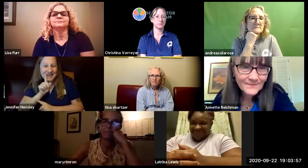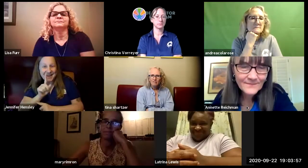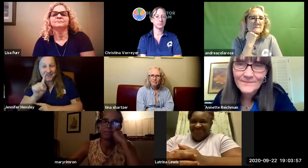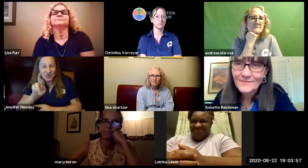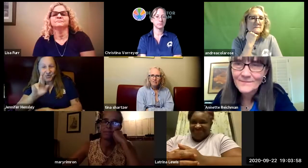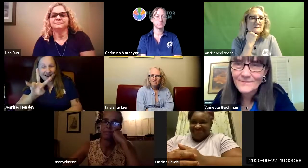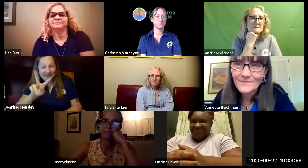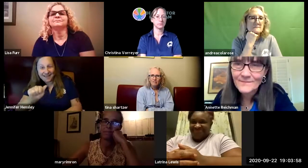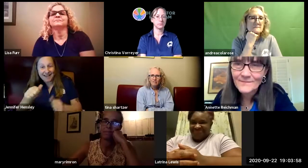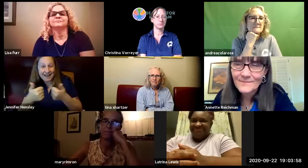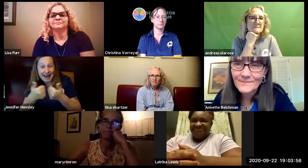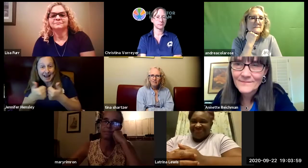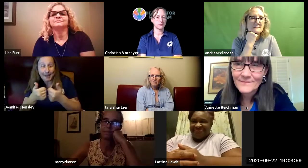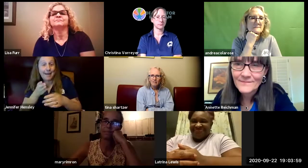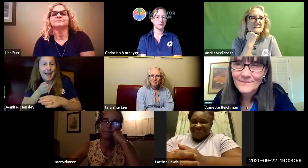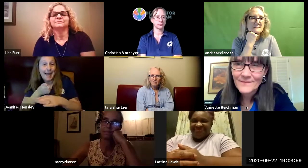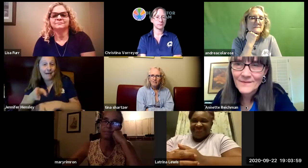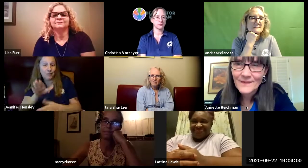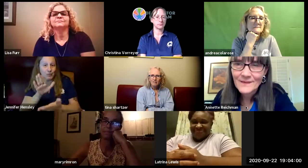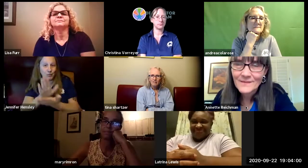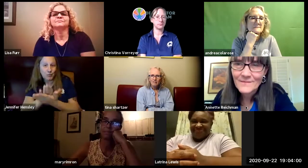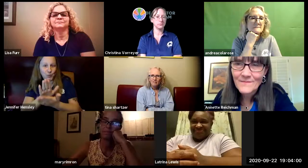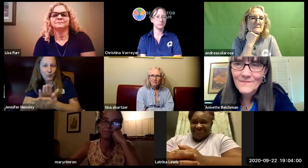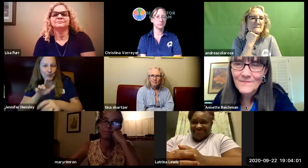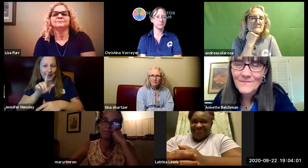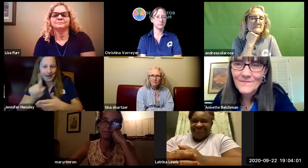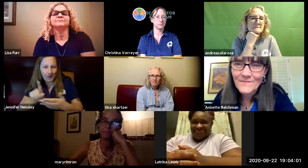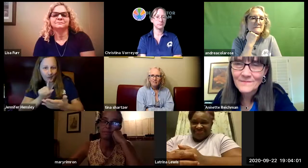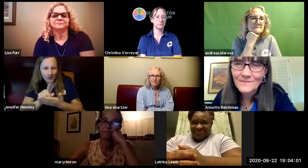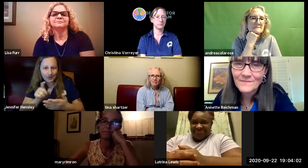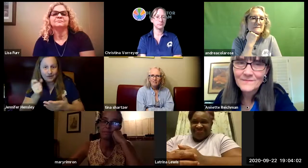we're hosting a deaf trivia game and